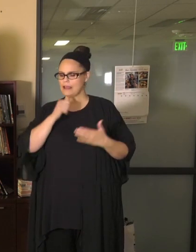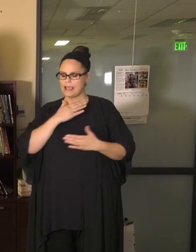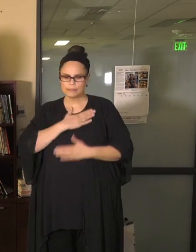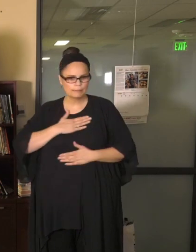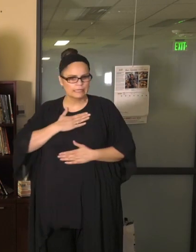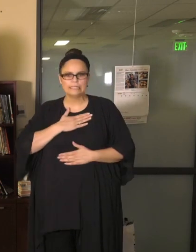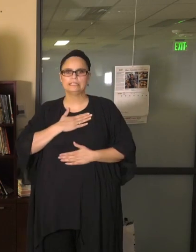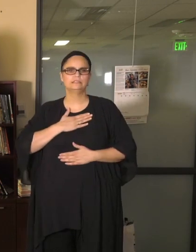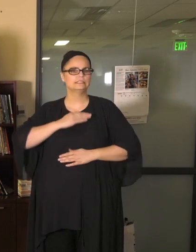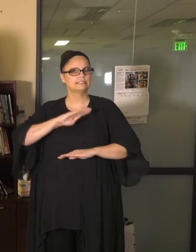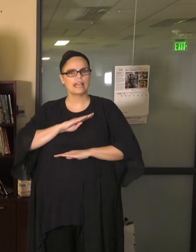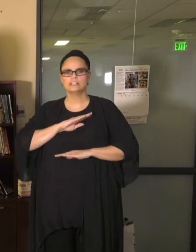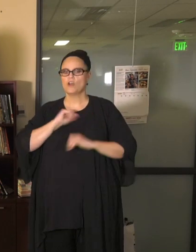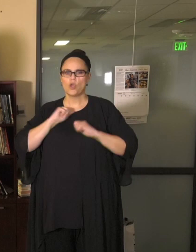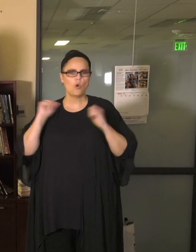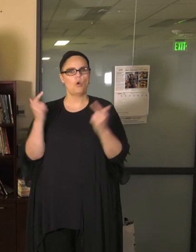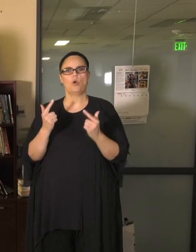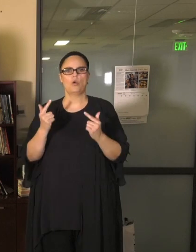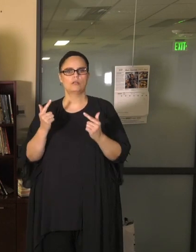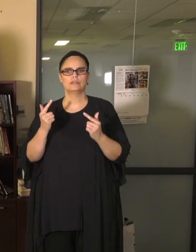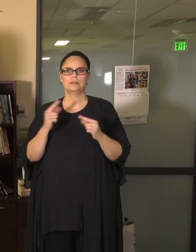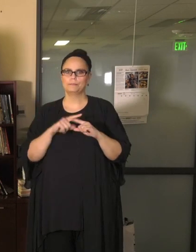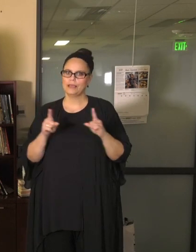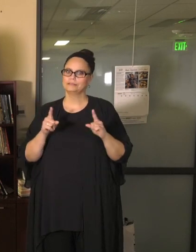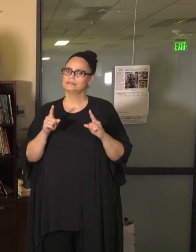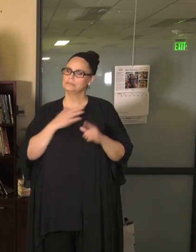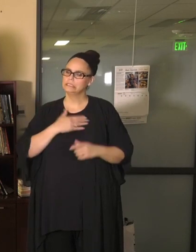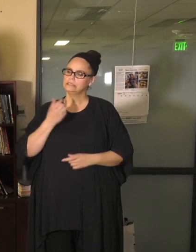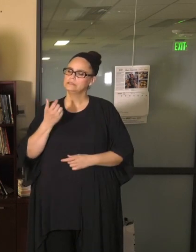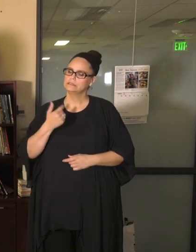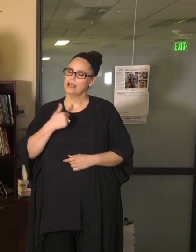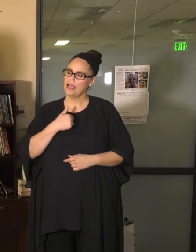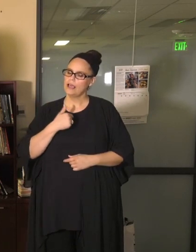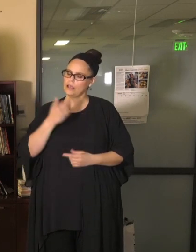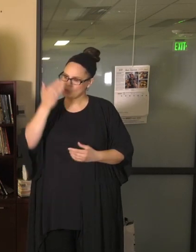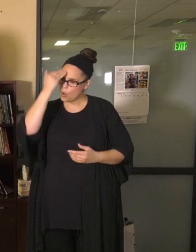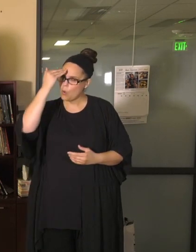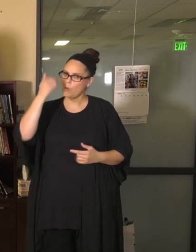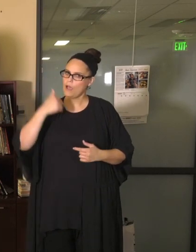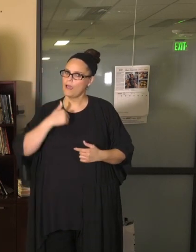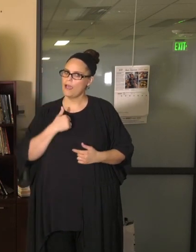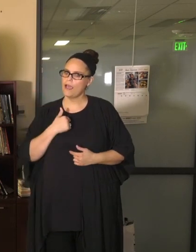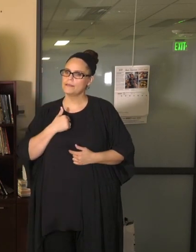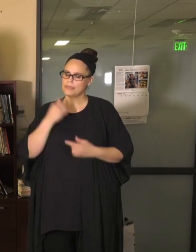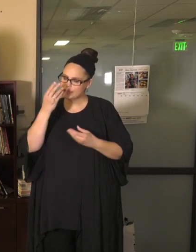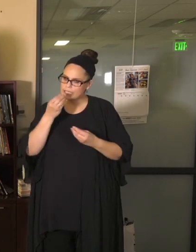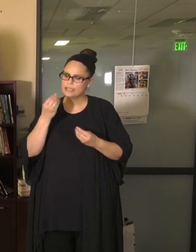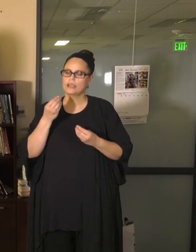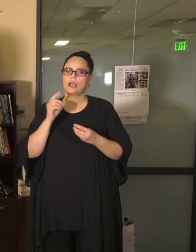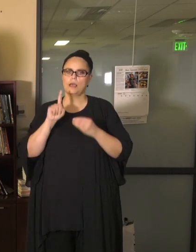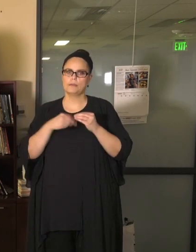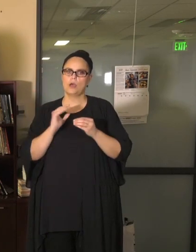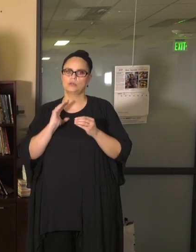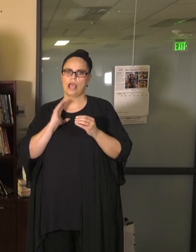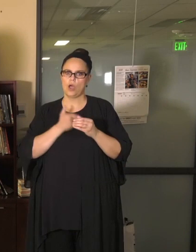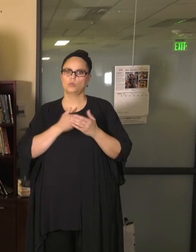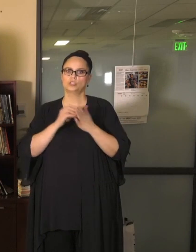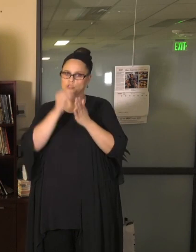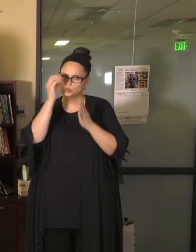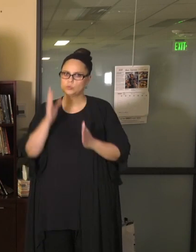please know that I'm thinking about our students, our staff about you, and making sure that we can have a great return one